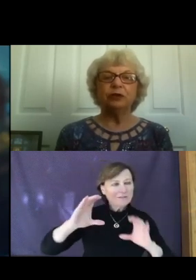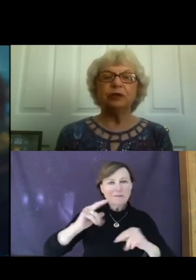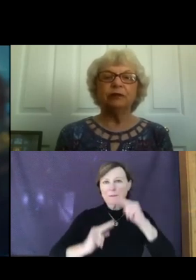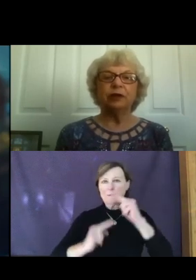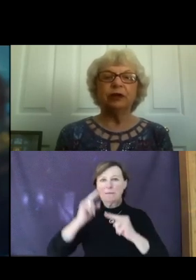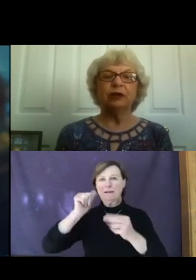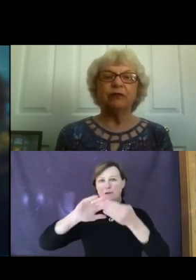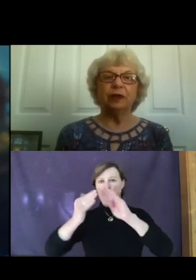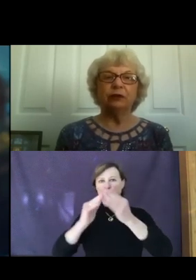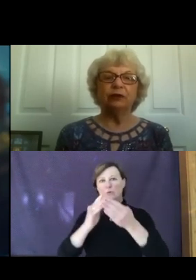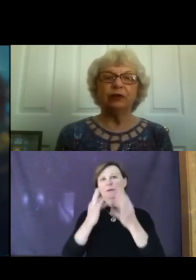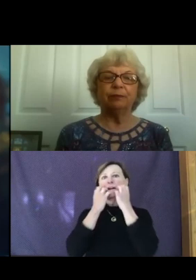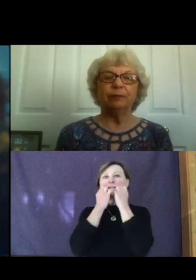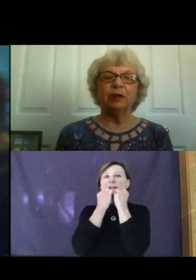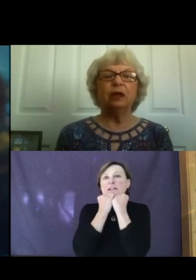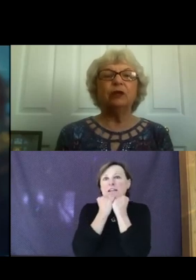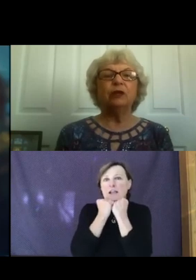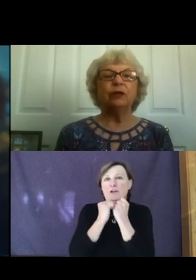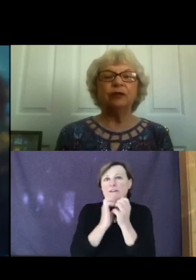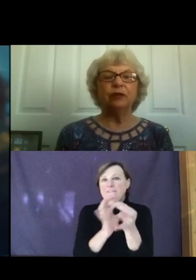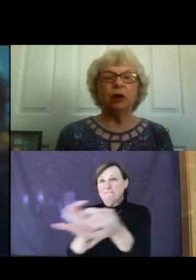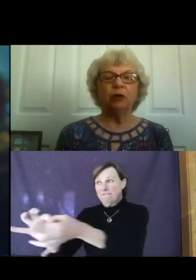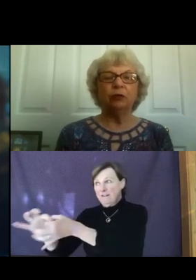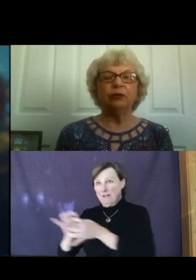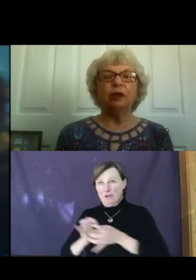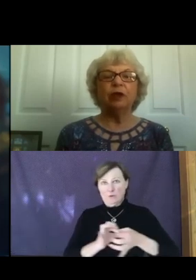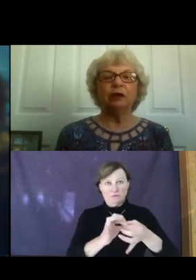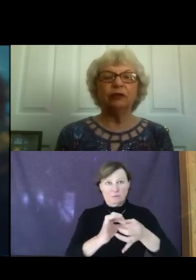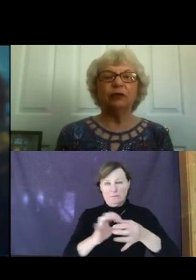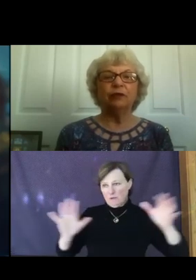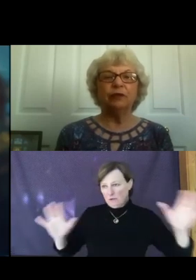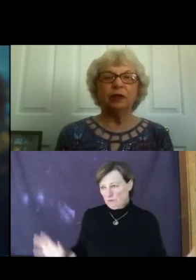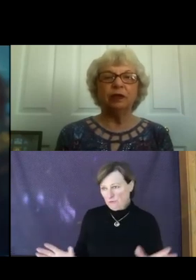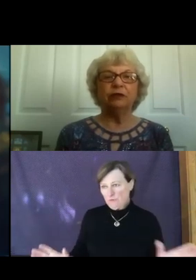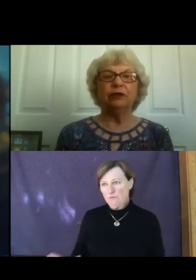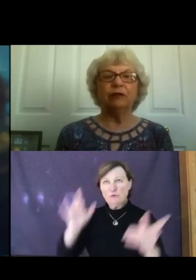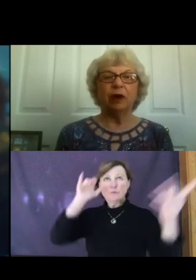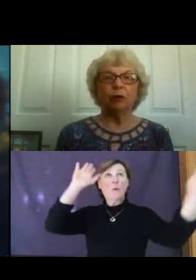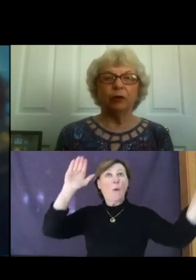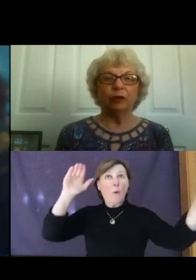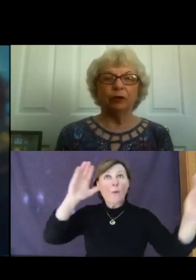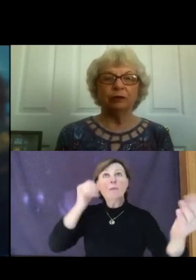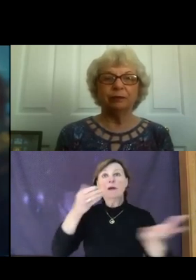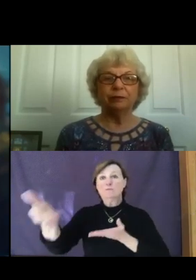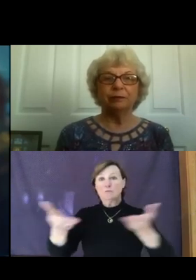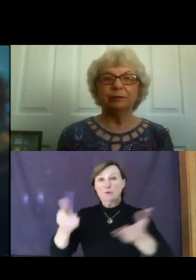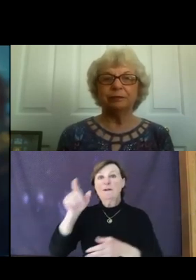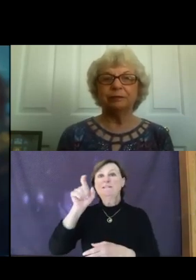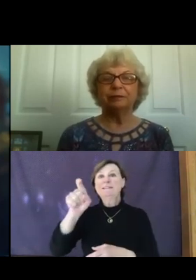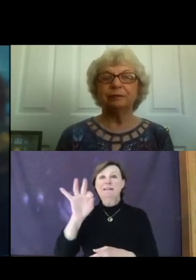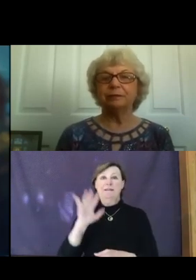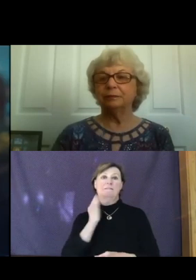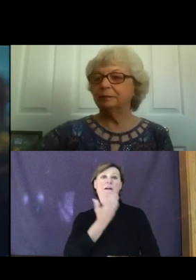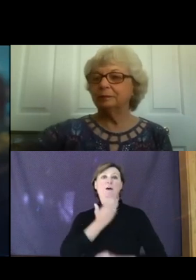of caring fellowship, nurture the hopes, and serve the needs of our world.